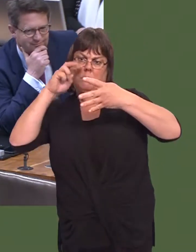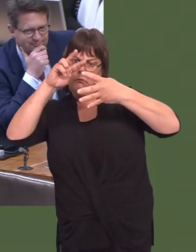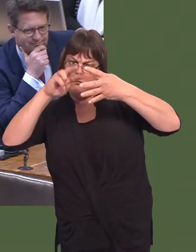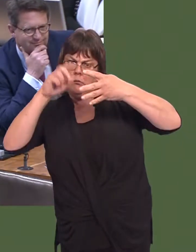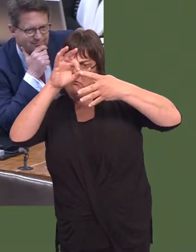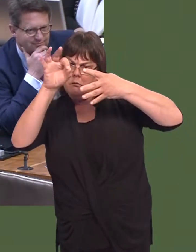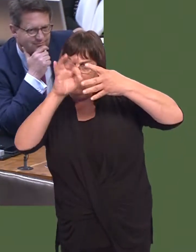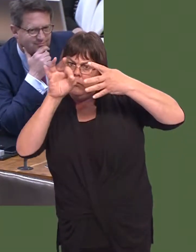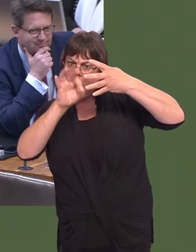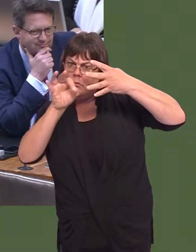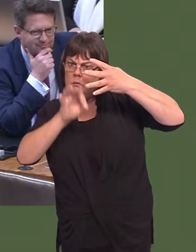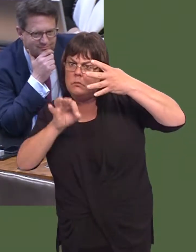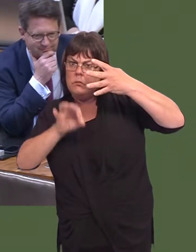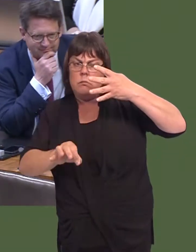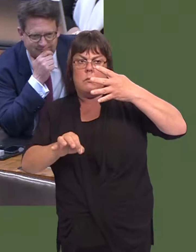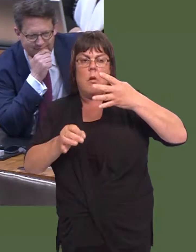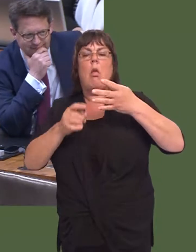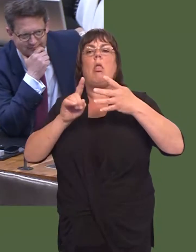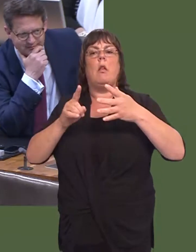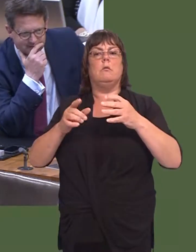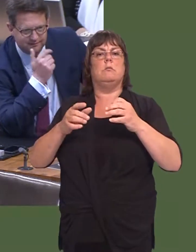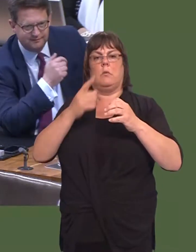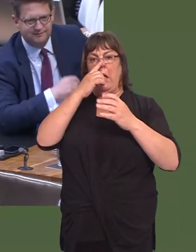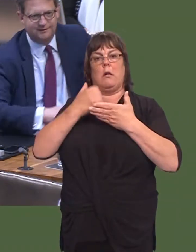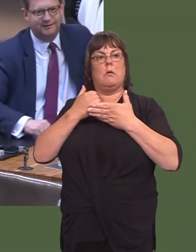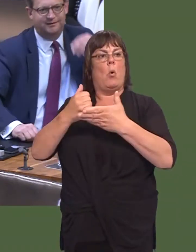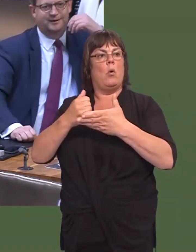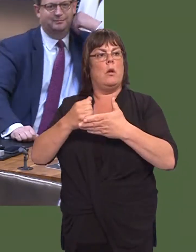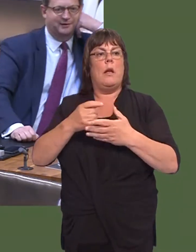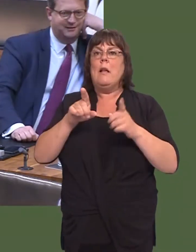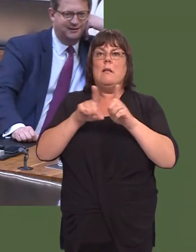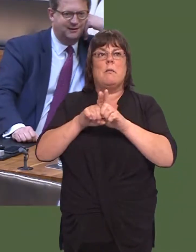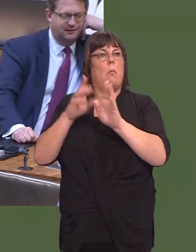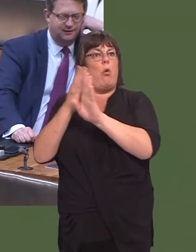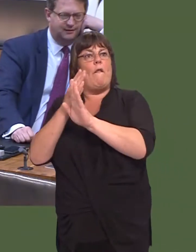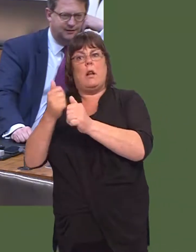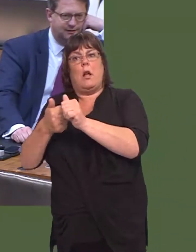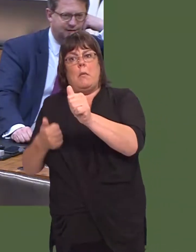if we are being asked to deliver support, and, of course, private sector investors will do exactly the same thing.